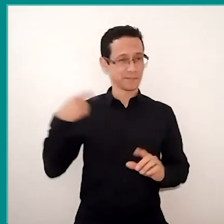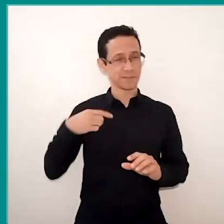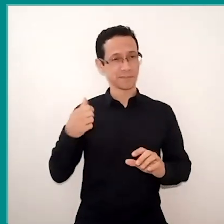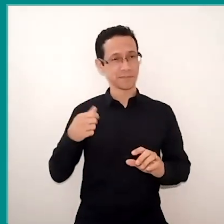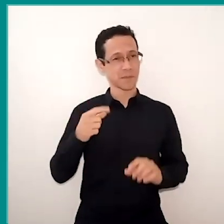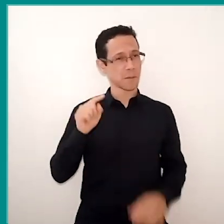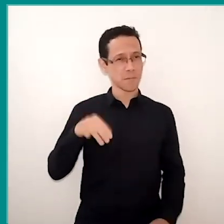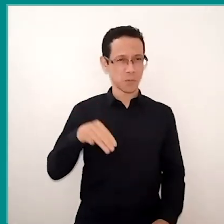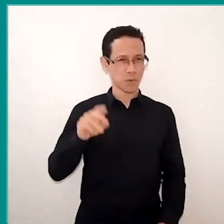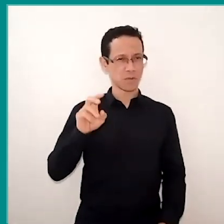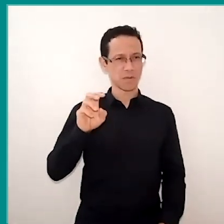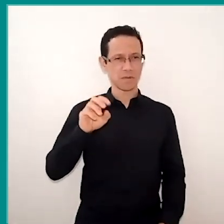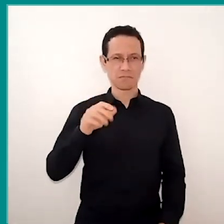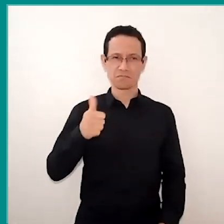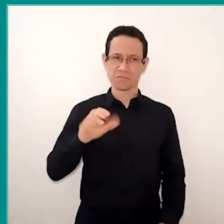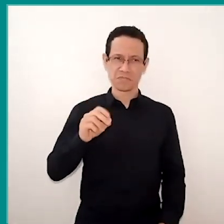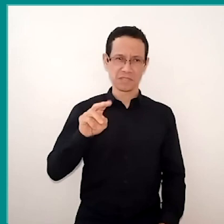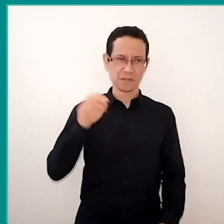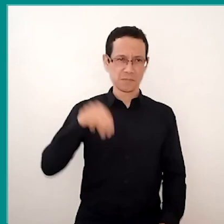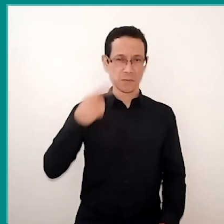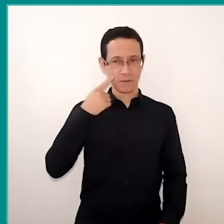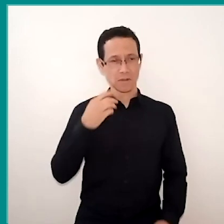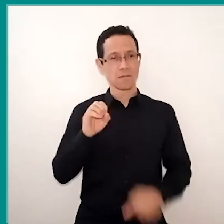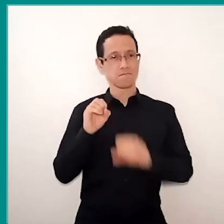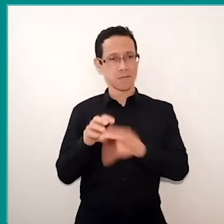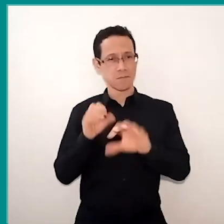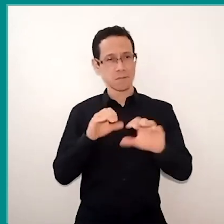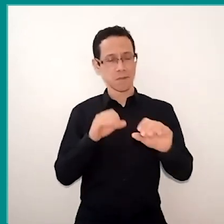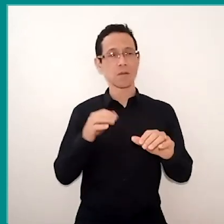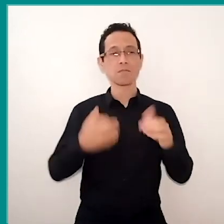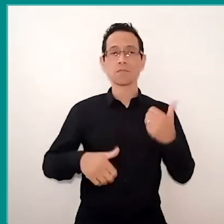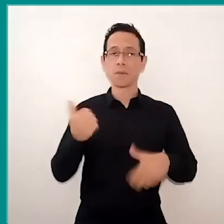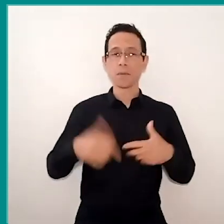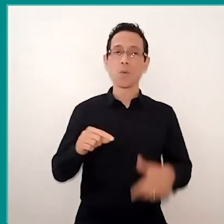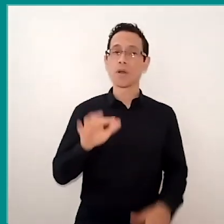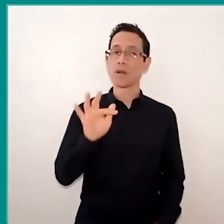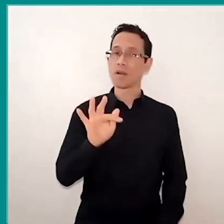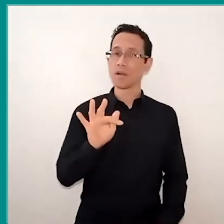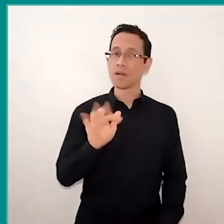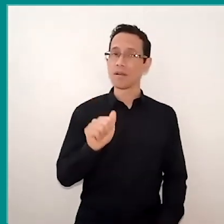I'm working with my students the fake news. I proposed them a challenge that was to think